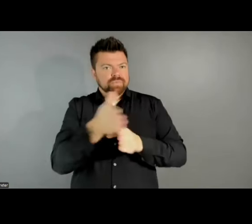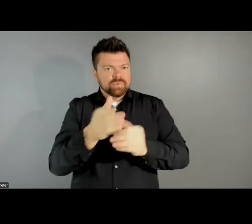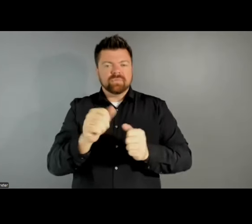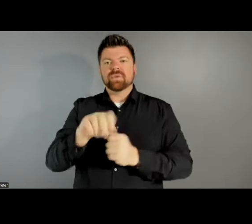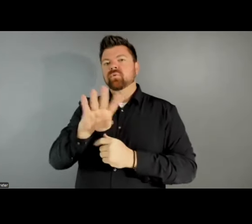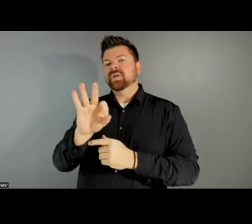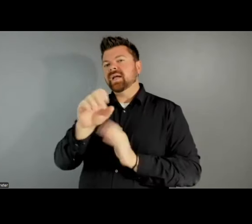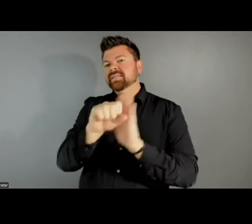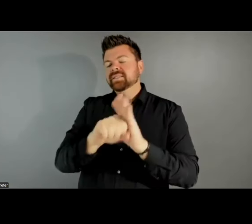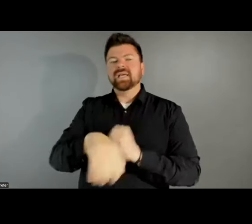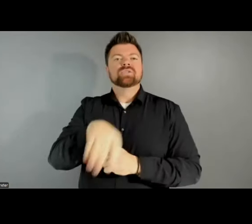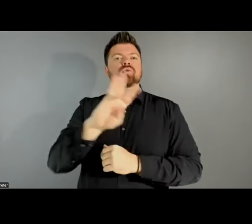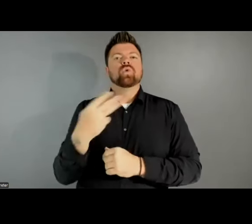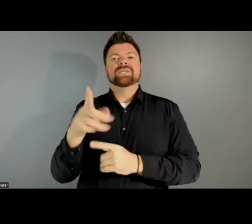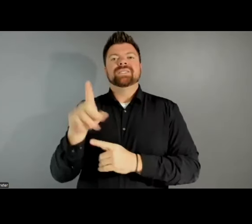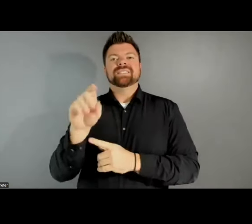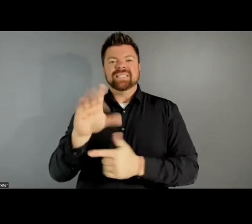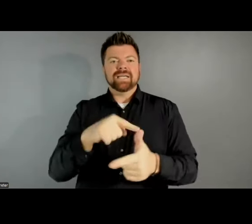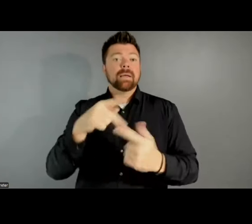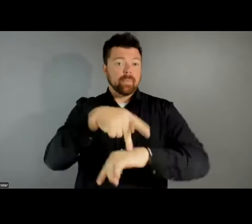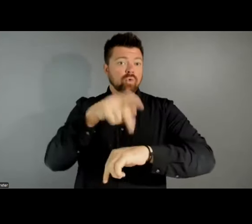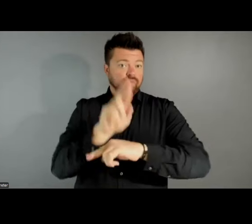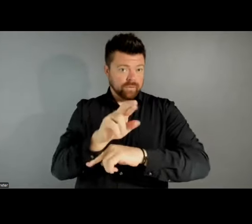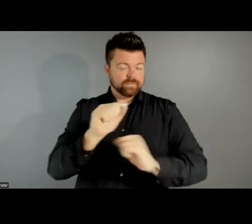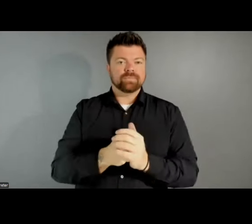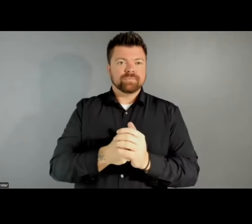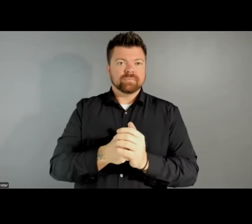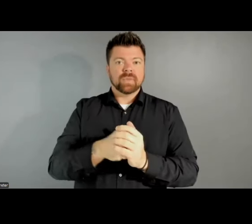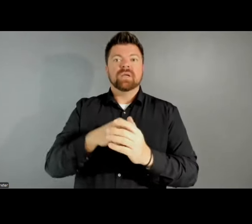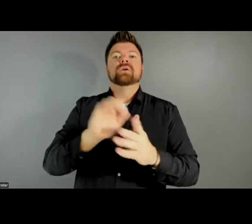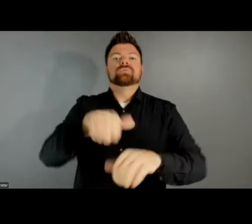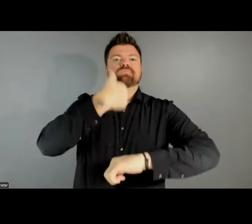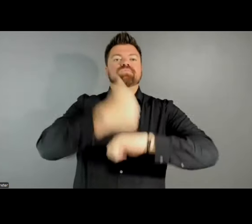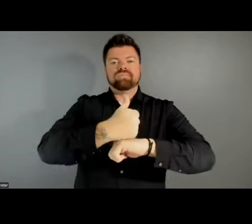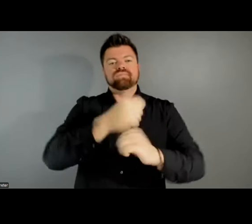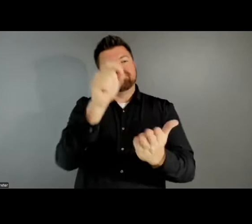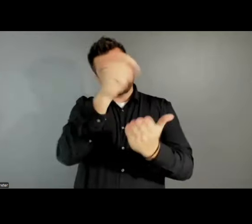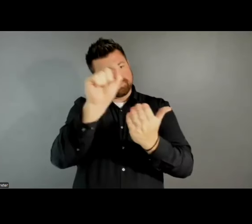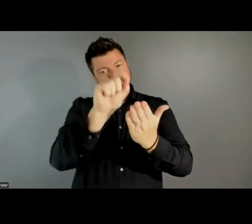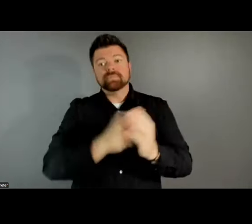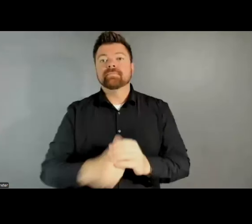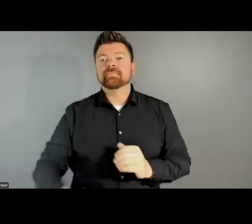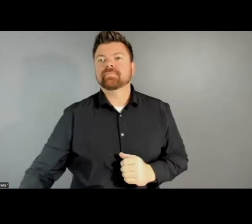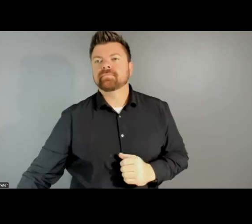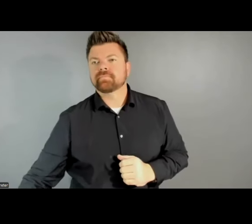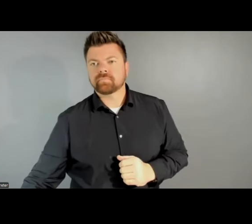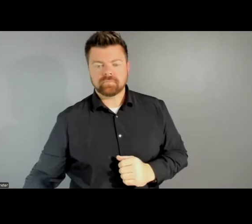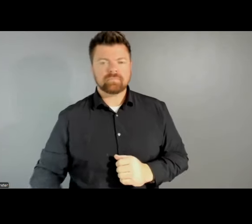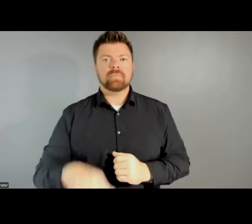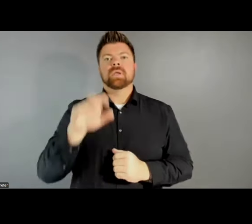D.C., and Puerto Rico. Please mark your ballot. The National Endowment for the Arts provides